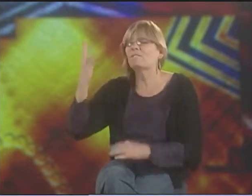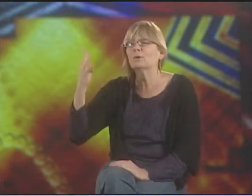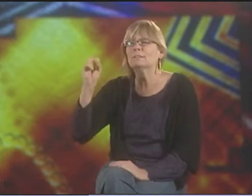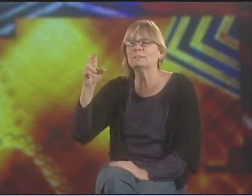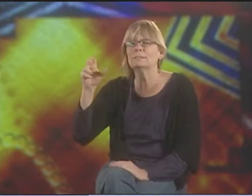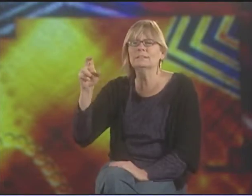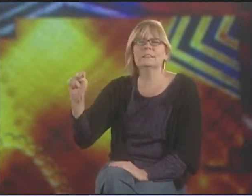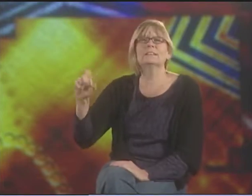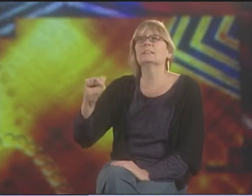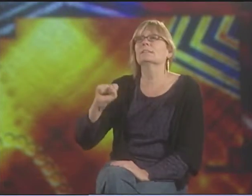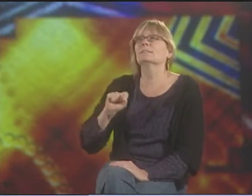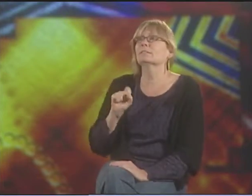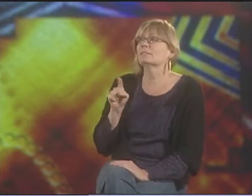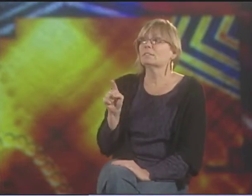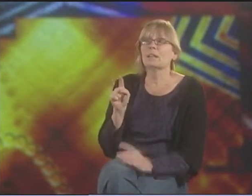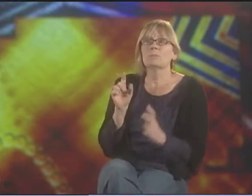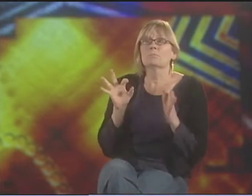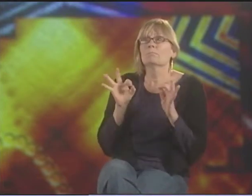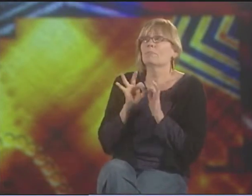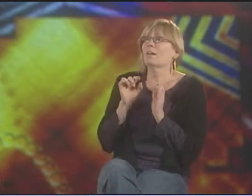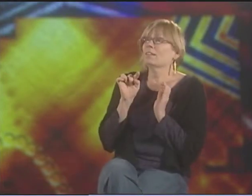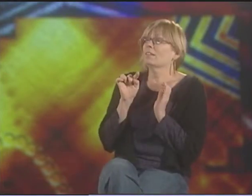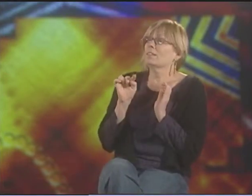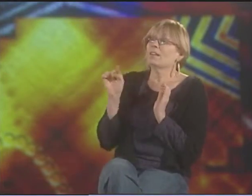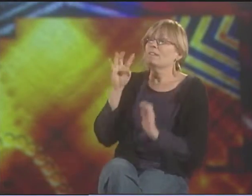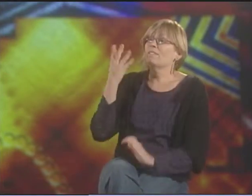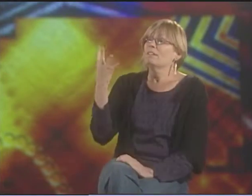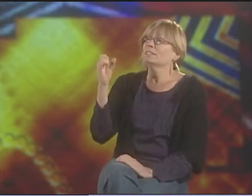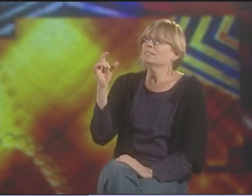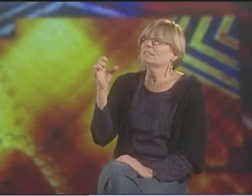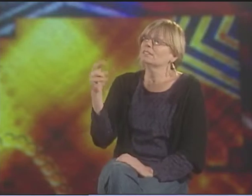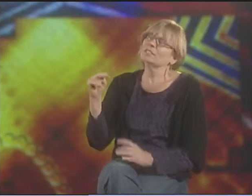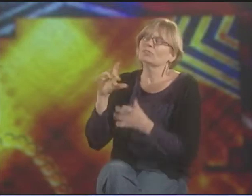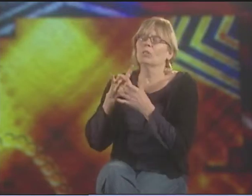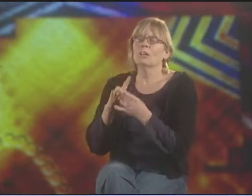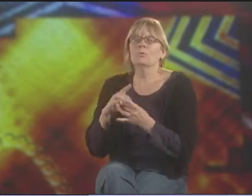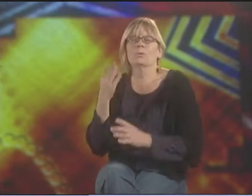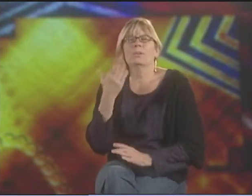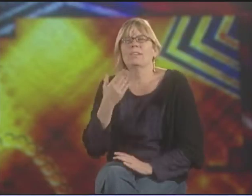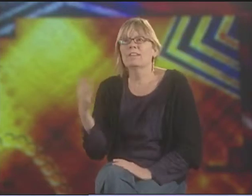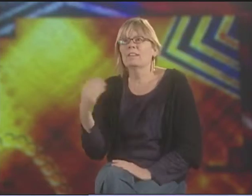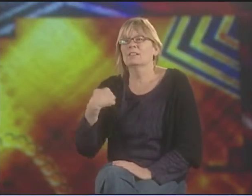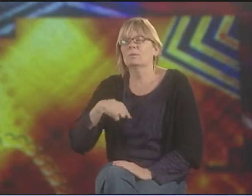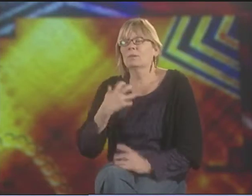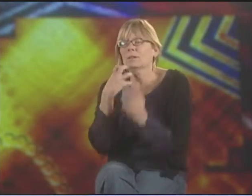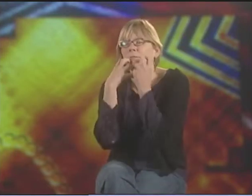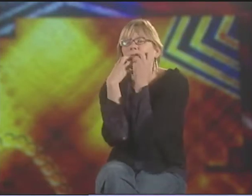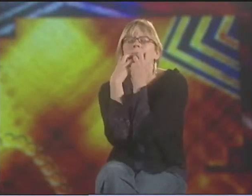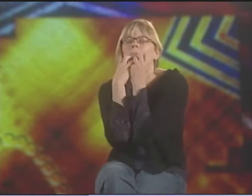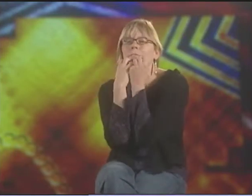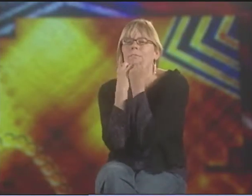SO HE USES THE 4 SEASONS AS A METAPHOR. IT'S PERFECT BECAUSE IT RELATES TO THE THINGS